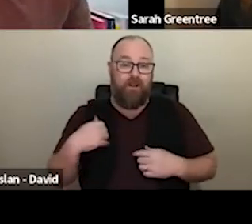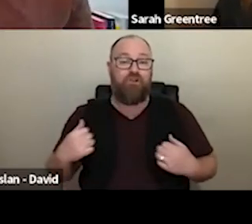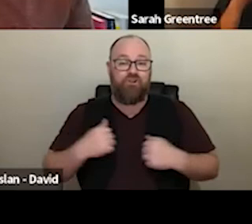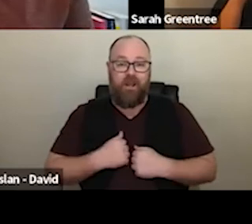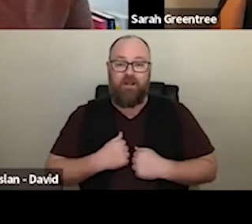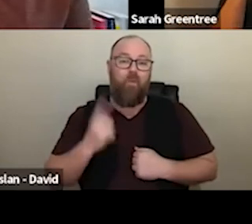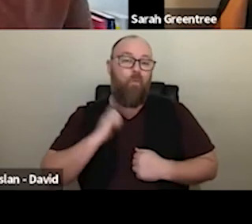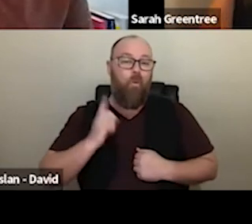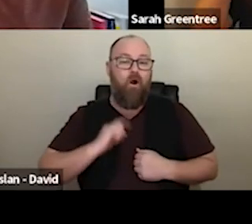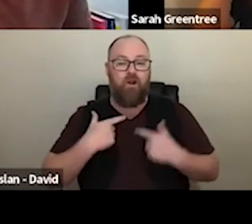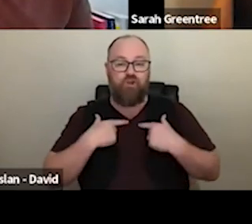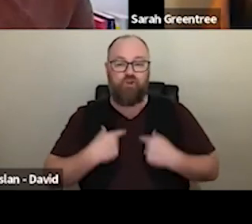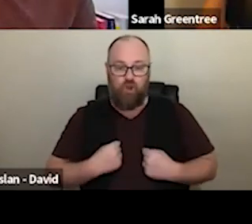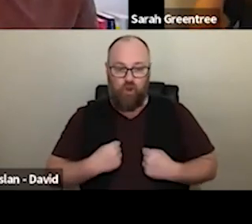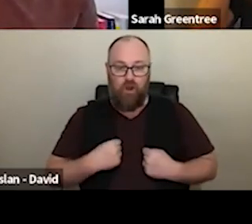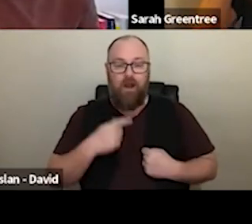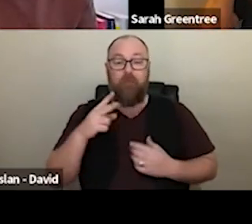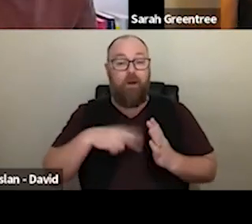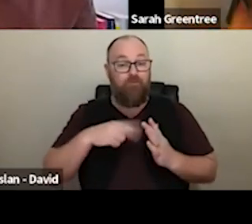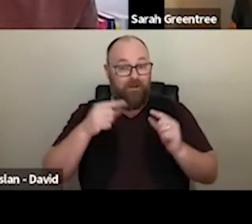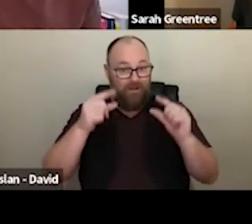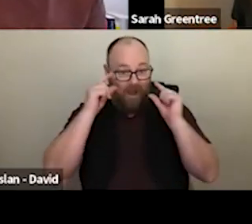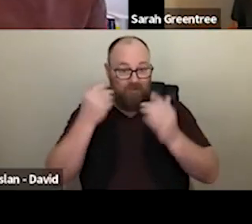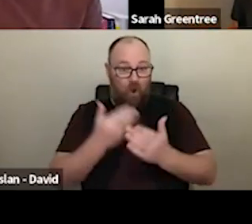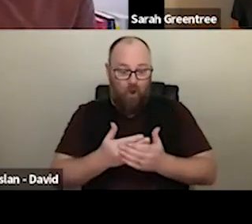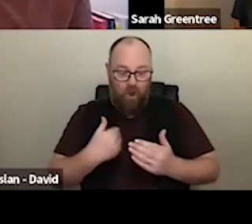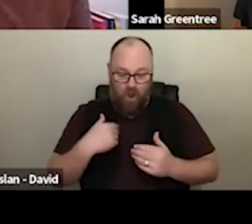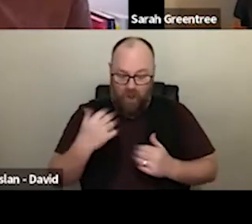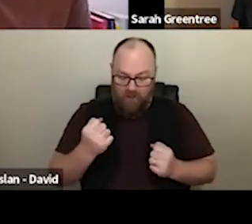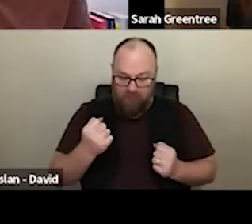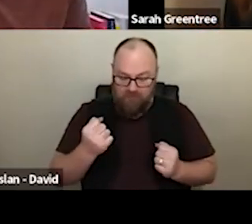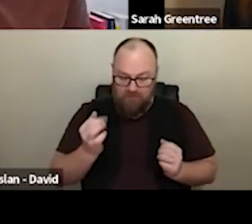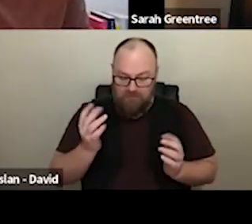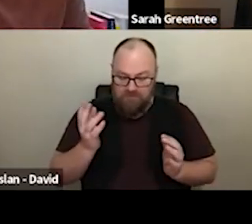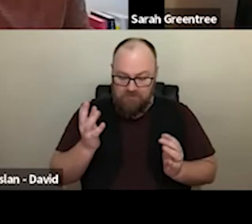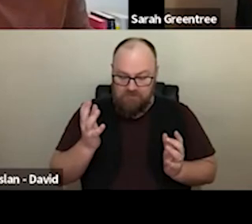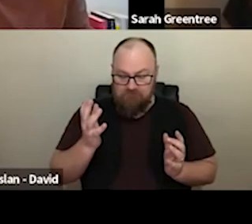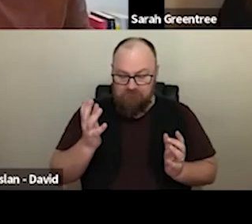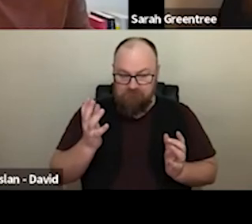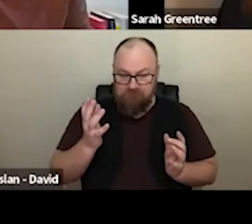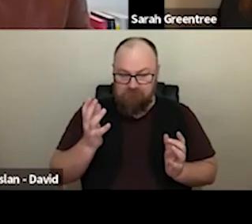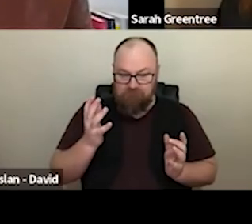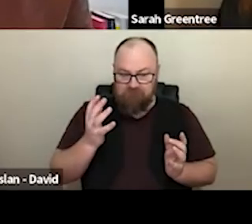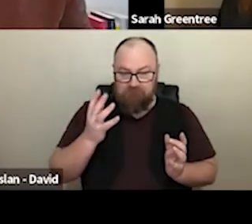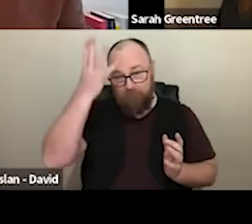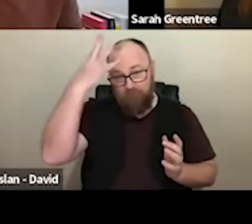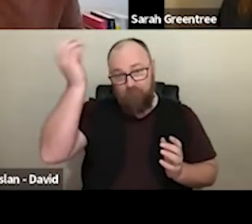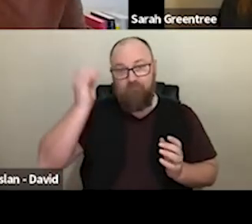I'm wearing a green jacket, white shirt, I have my reasons thing glasses on , and I have I've got my reading glances on, and after a tuft of gray here that is quite prevalent